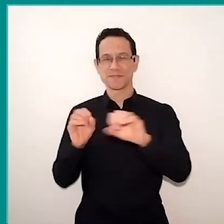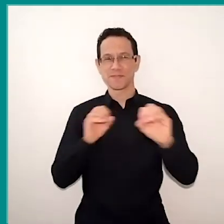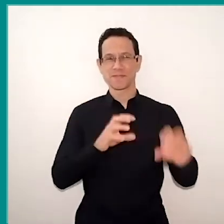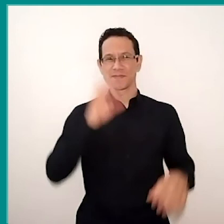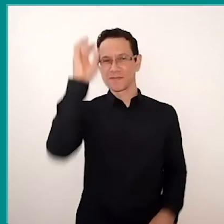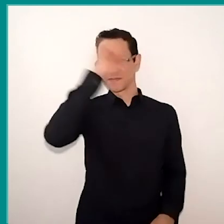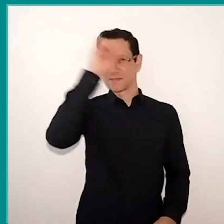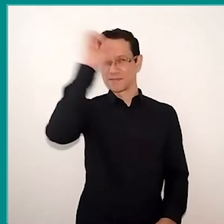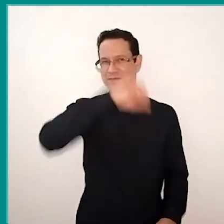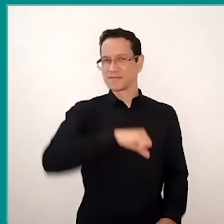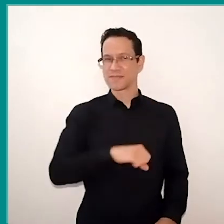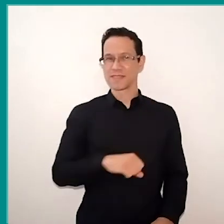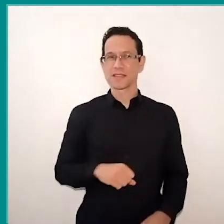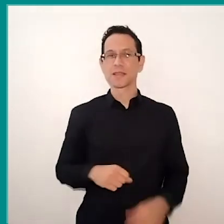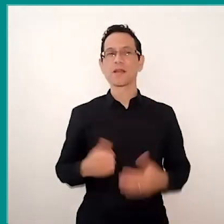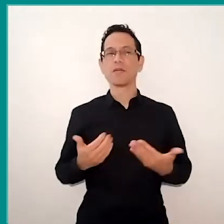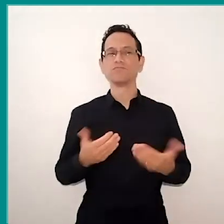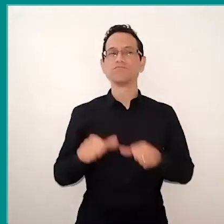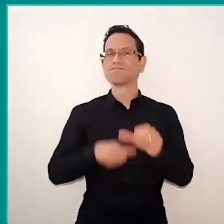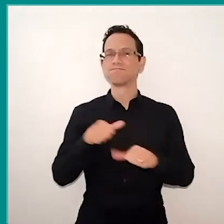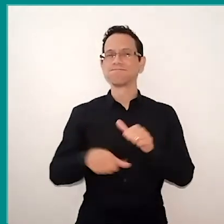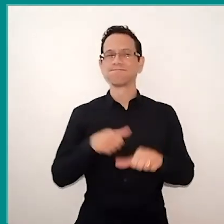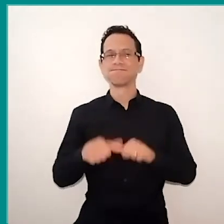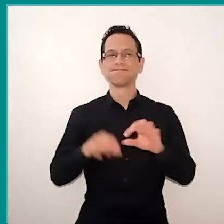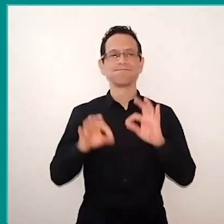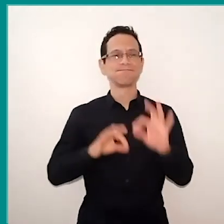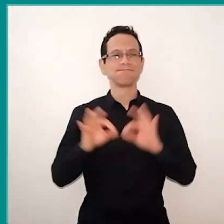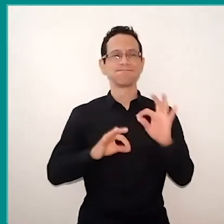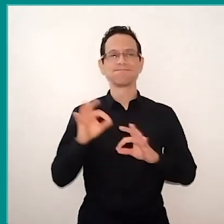what needs to be transformed, Inés, in teacher training